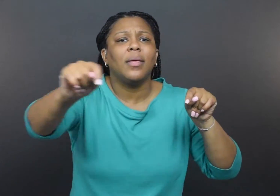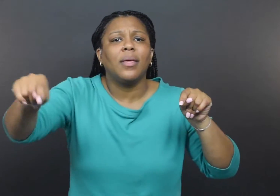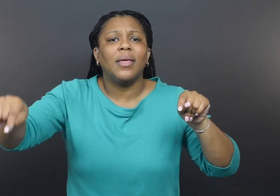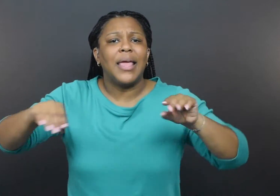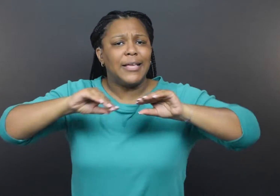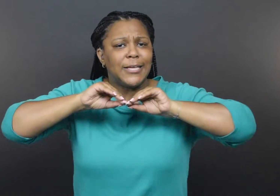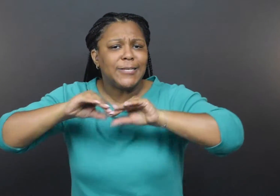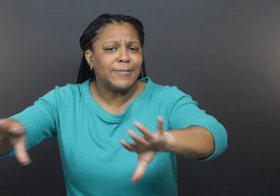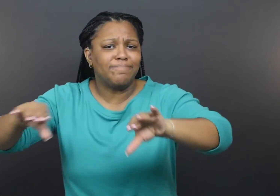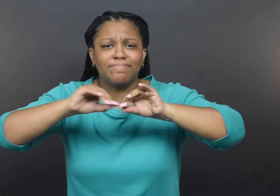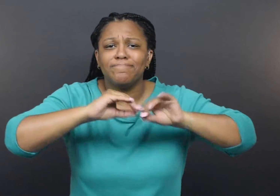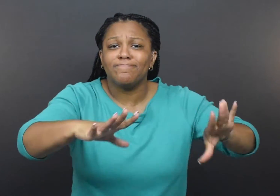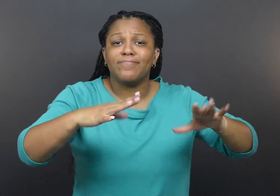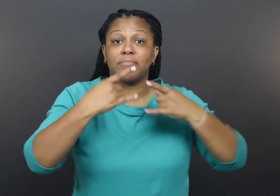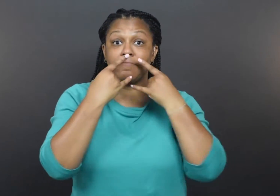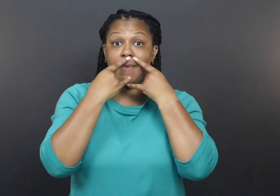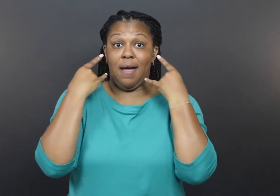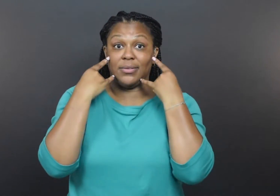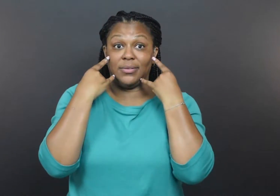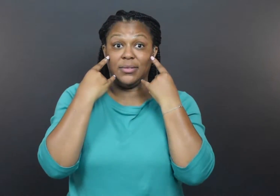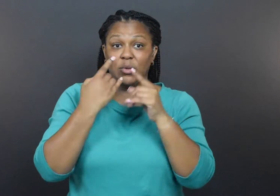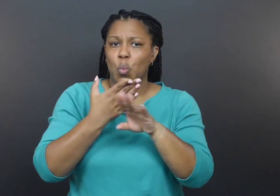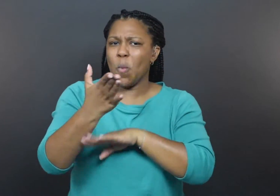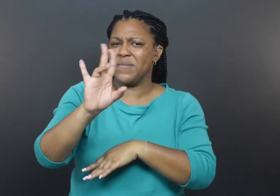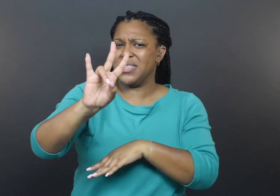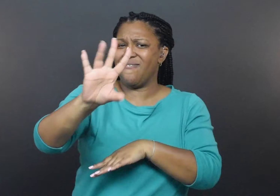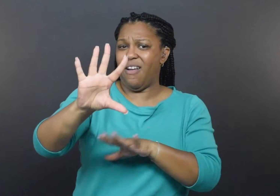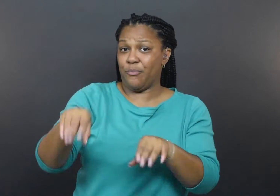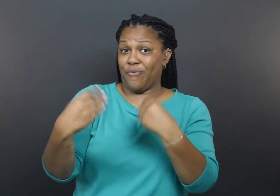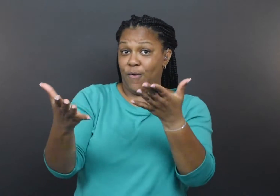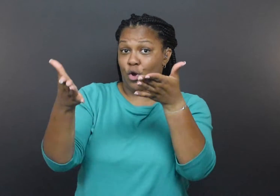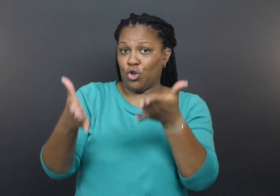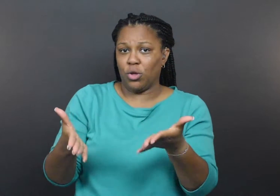distributing masks to over 75 providers throughout the state of Minnesota.